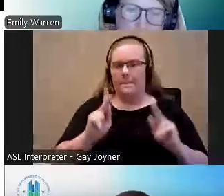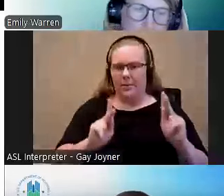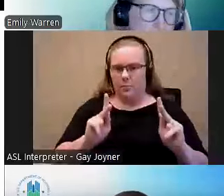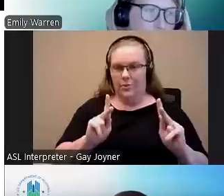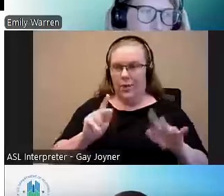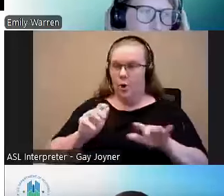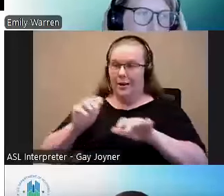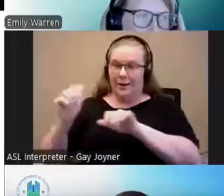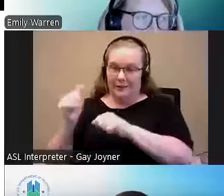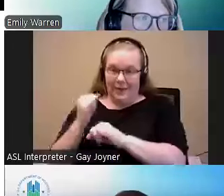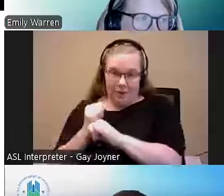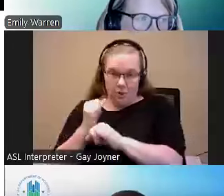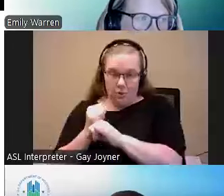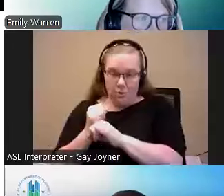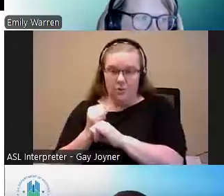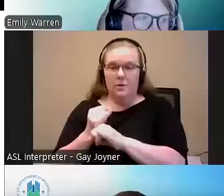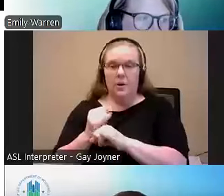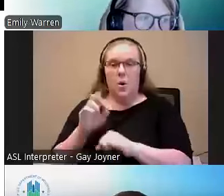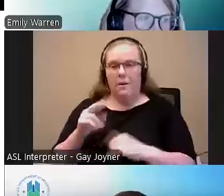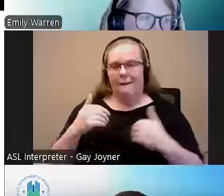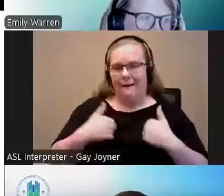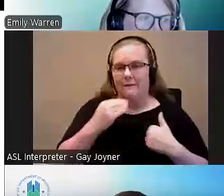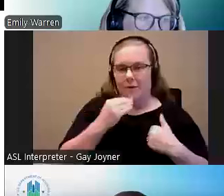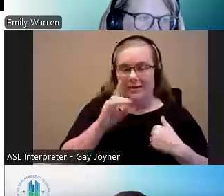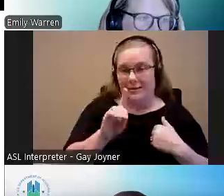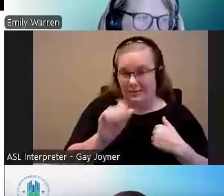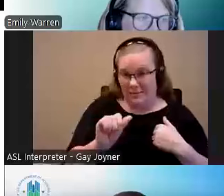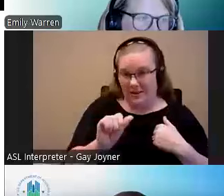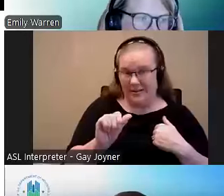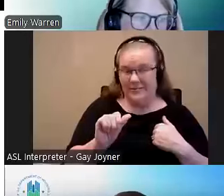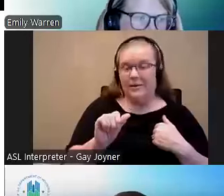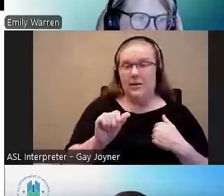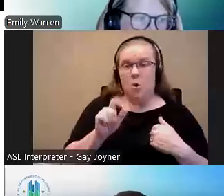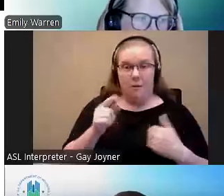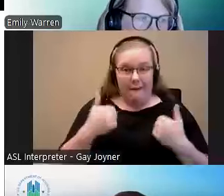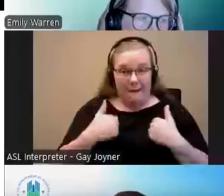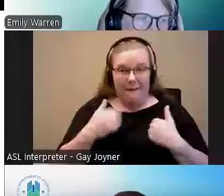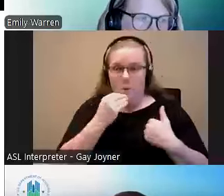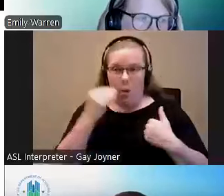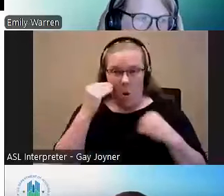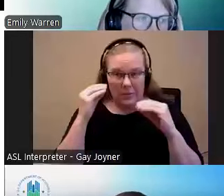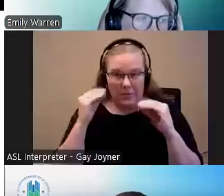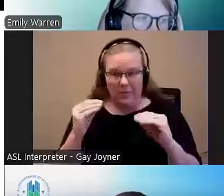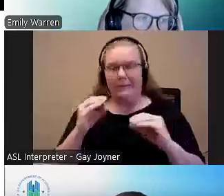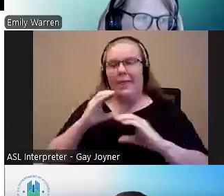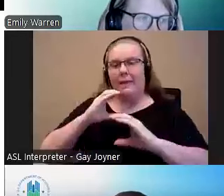settings or avoiding homelessness. As well as being able to indicate more effectively with those